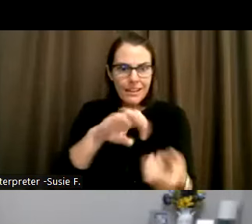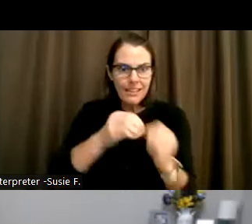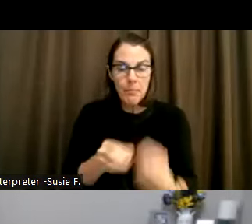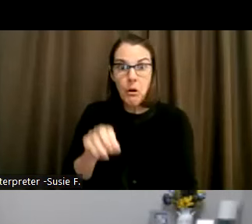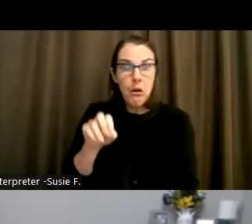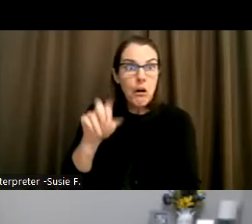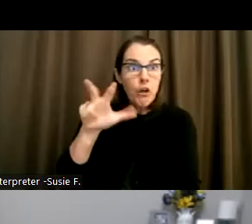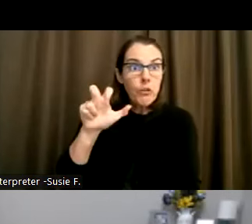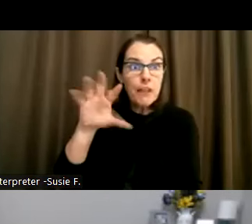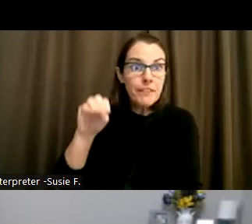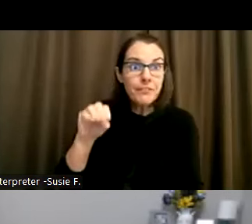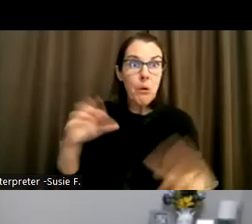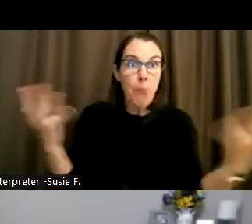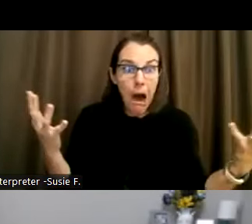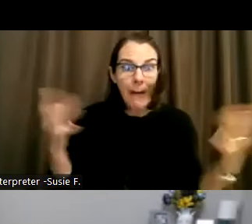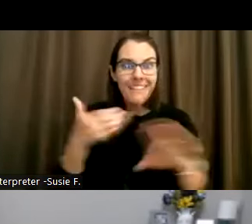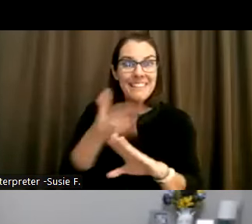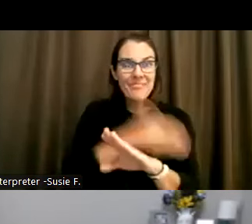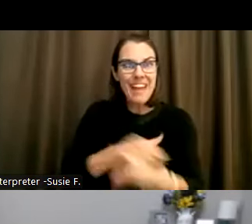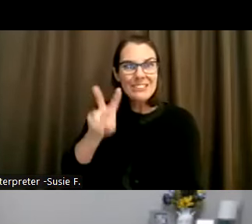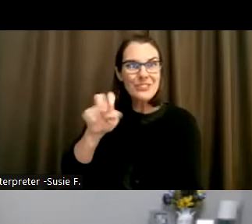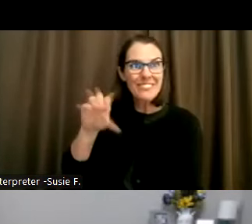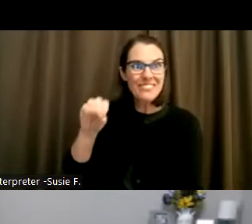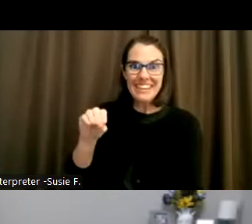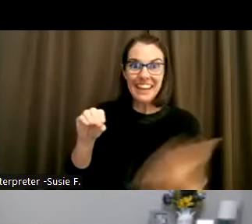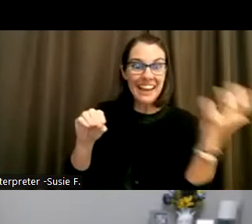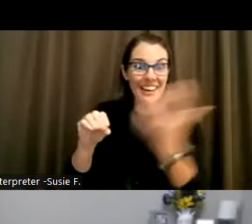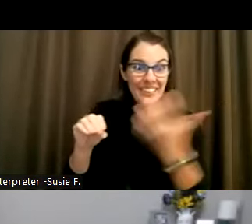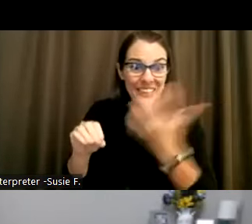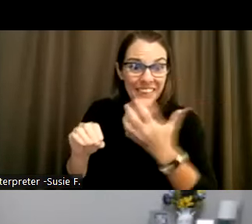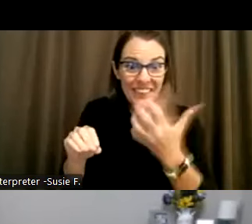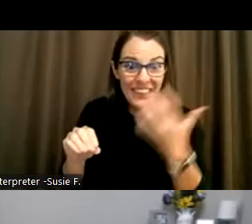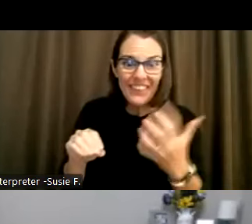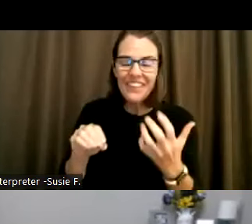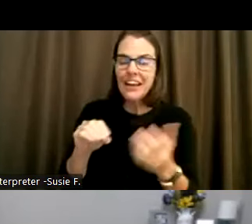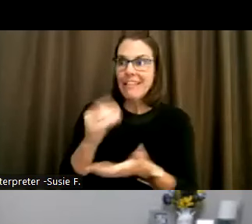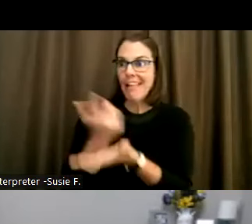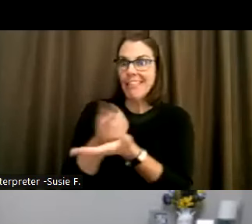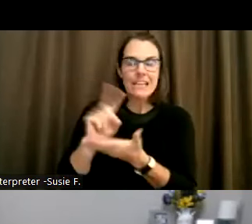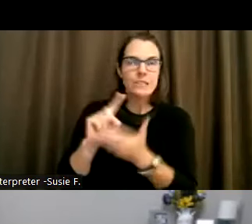We were pretty excited about that. You know, in previous years it was a great workshop last week, one of the best I've ever seen, so.